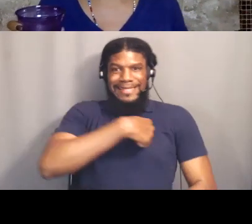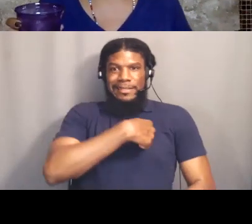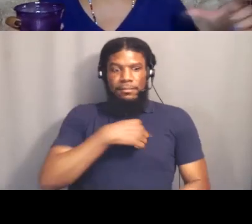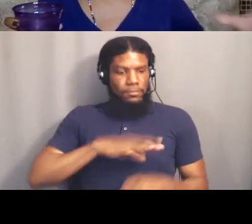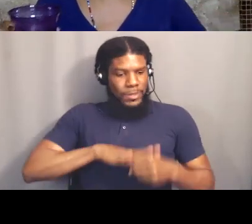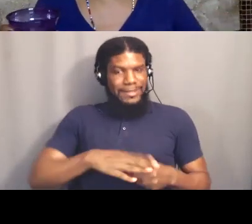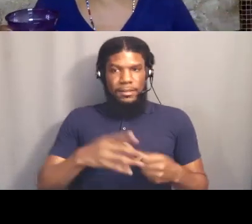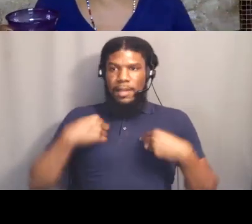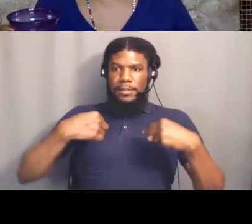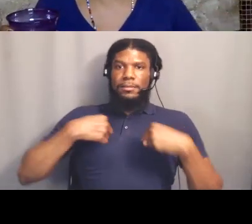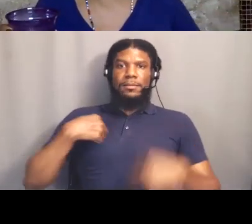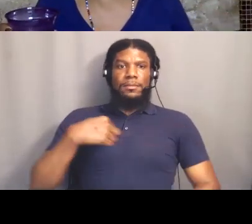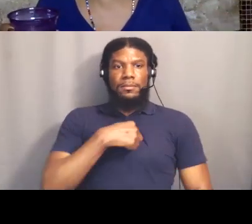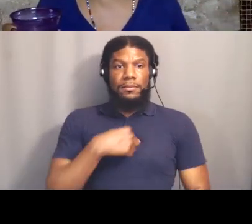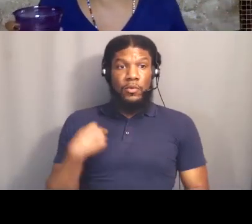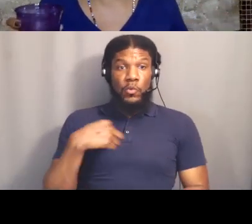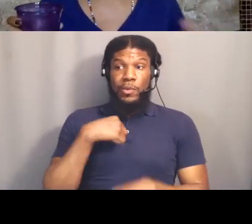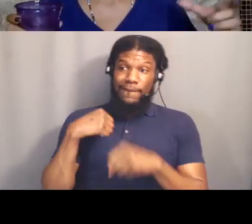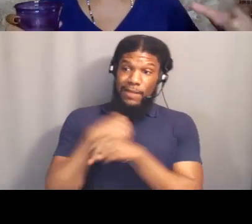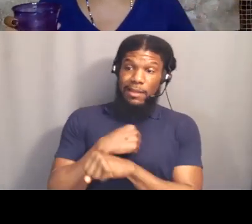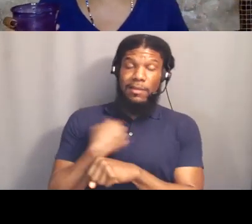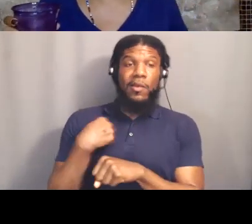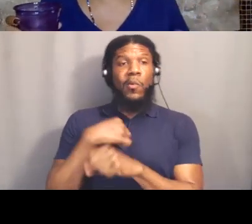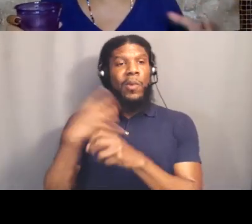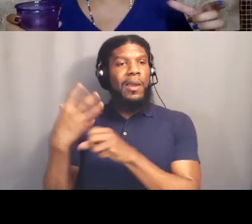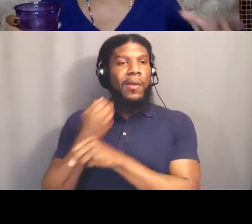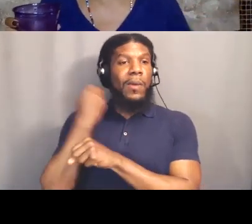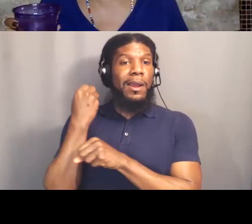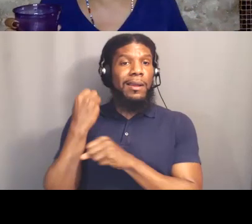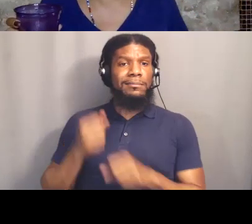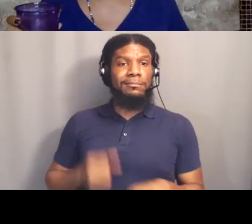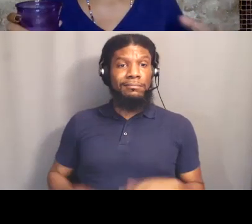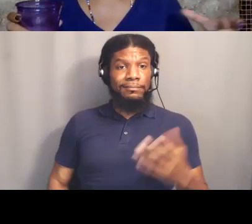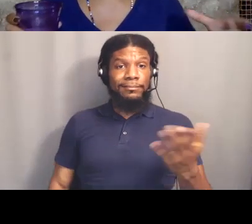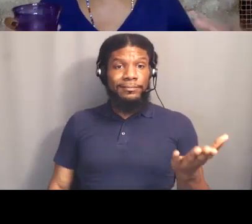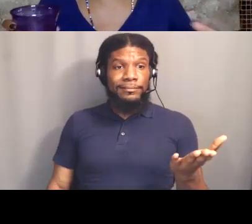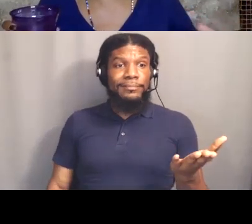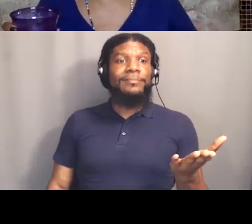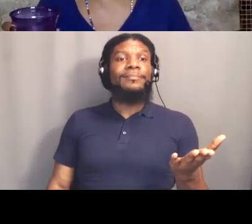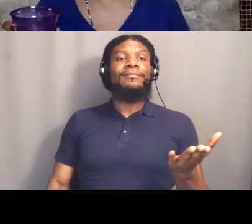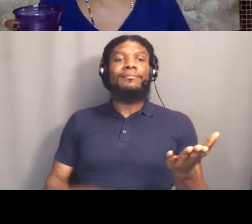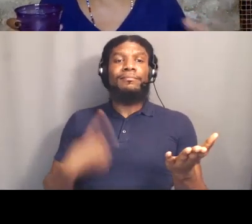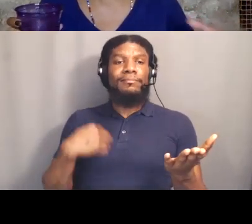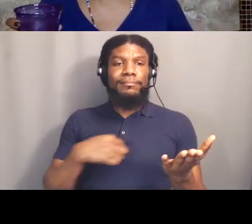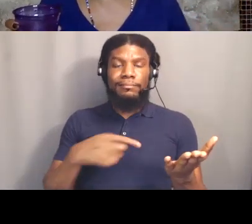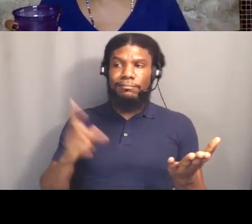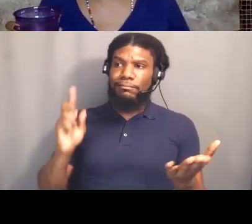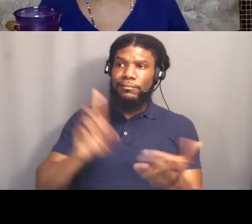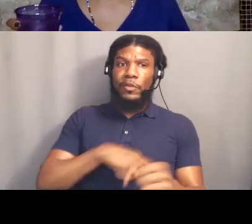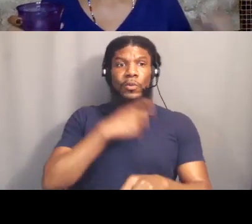We have a long history of struggle and Black people have struggled, contributed ,and won,